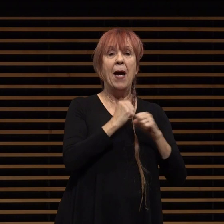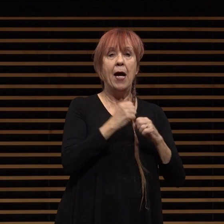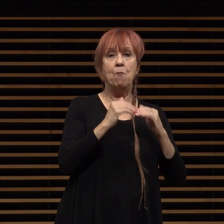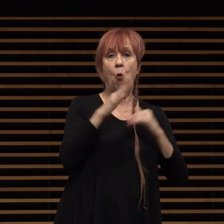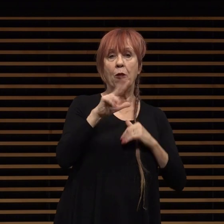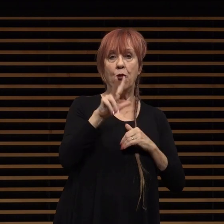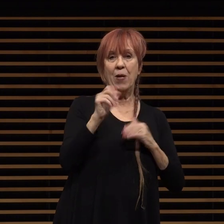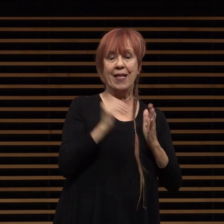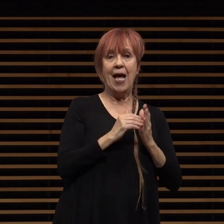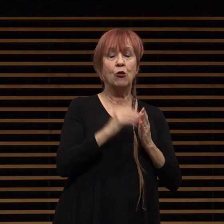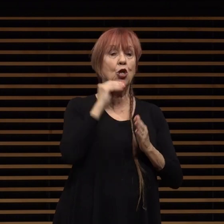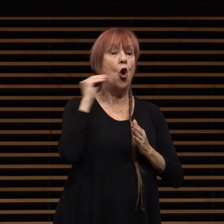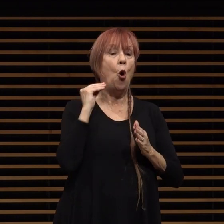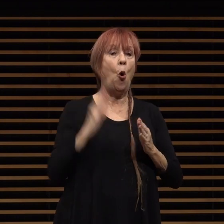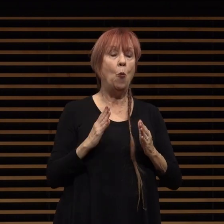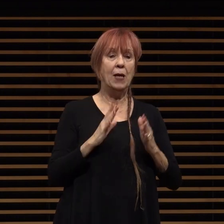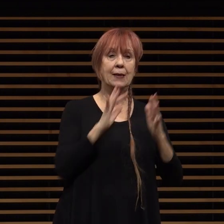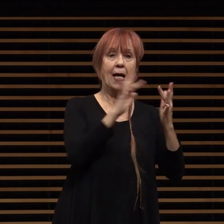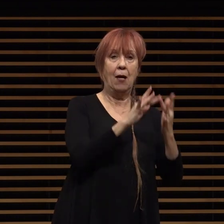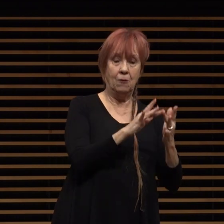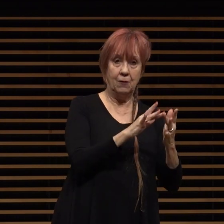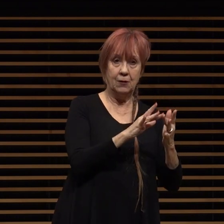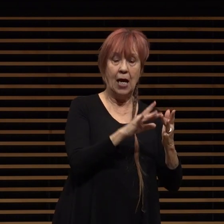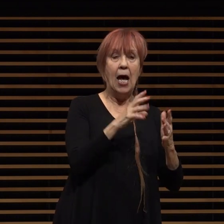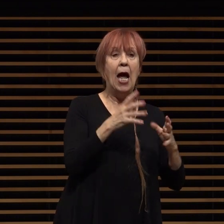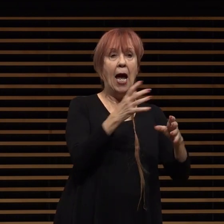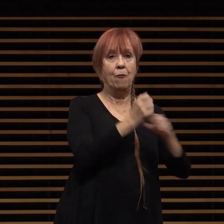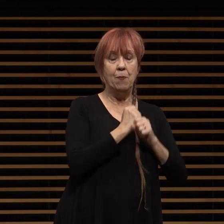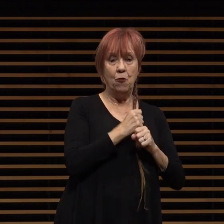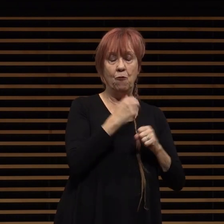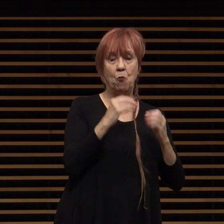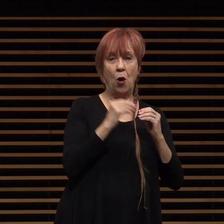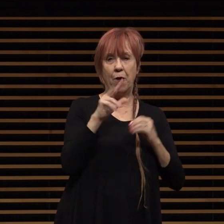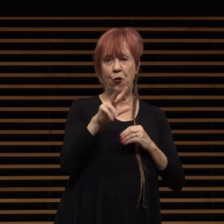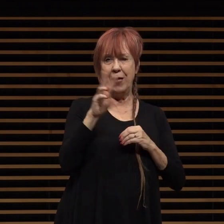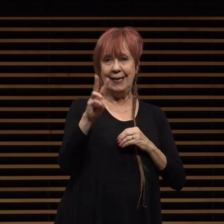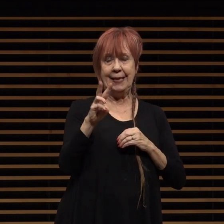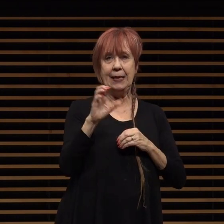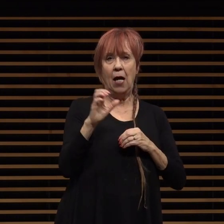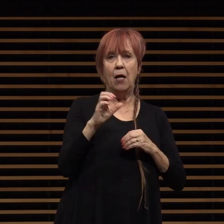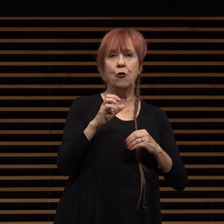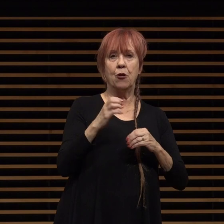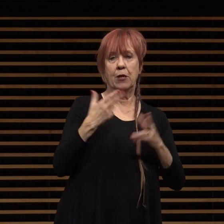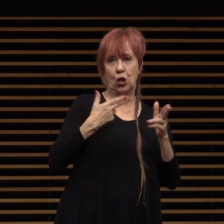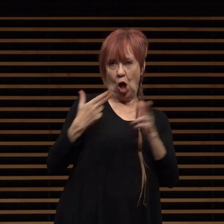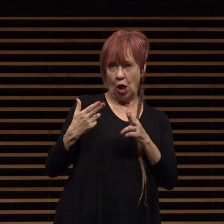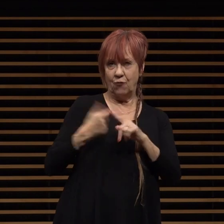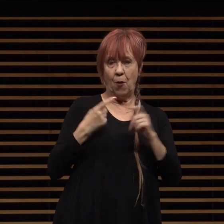and removed 336 firearms from our streets thank you to our chiefs and to